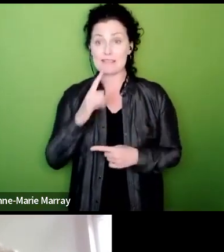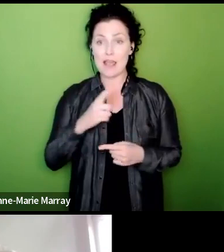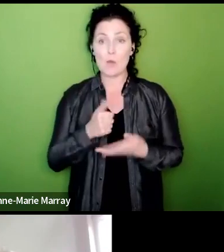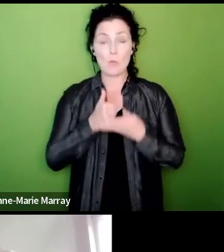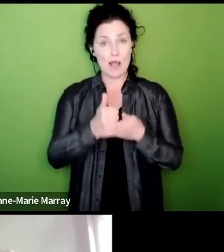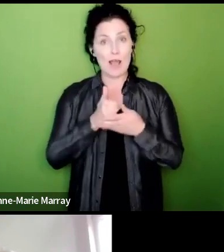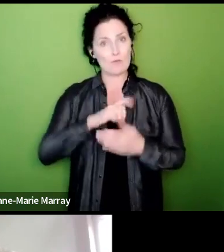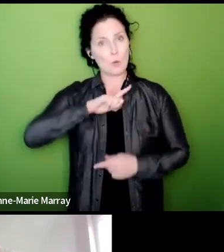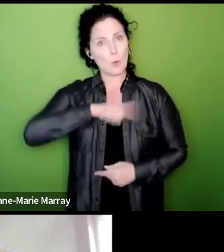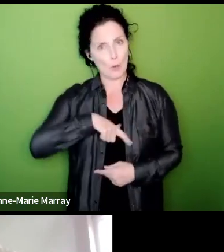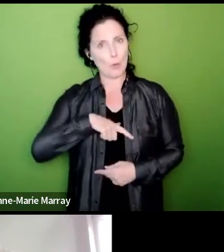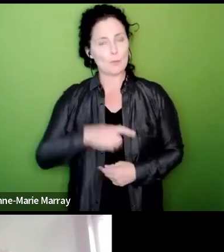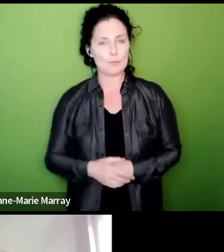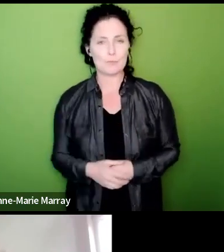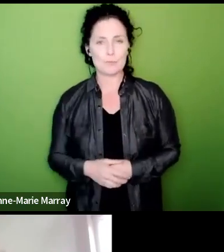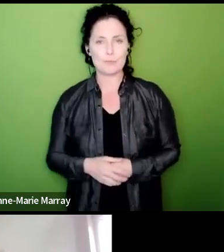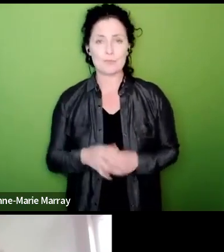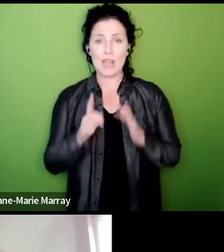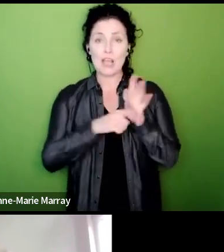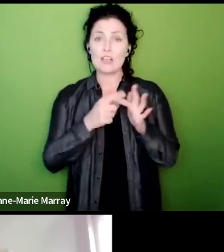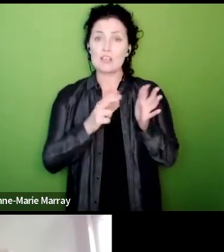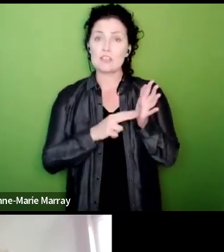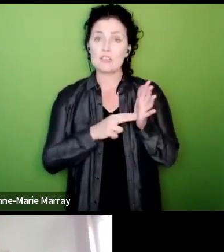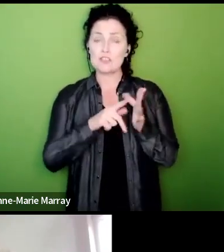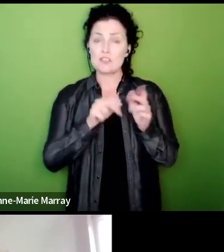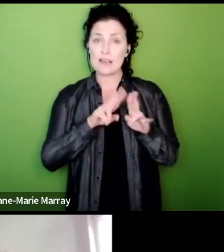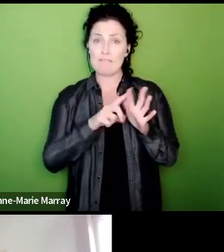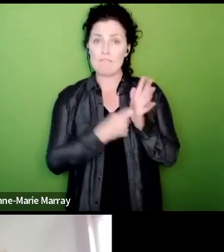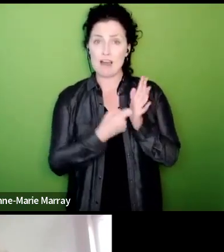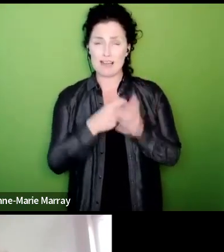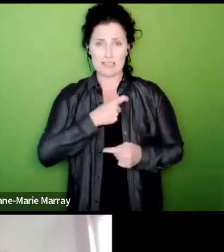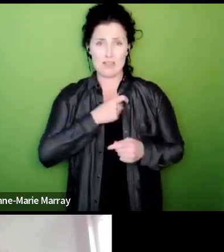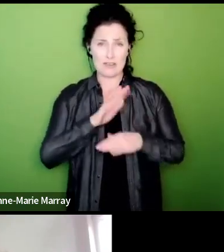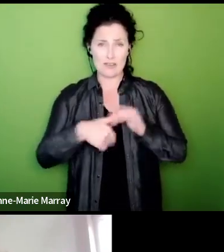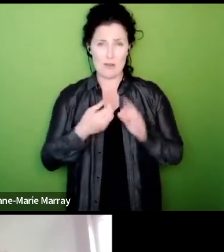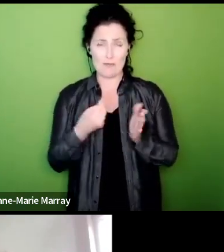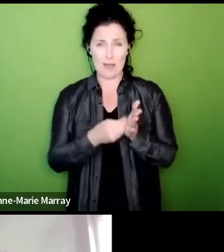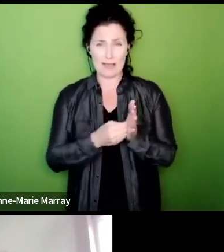Jennifer I'm nervous about the financial impacts of striking but I know it's for the greater good